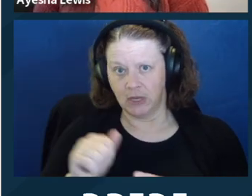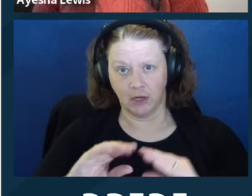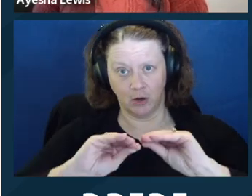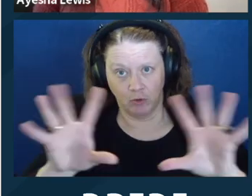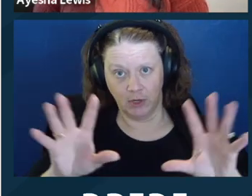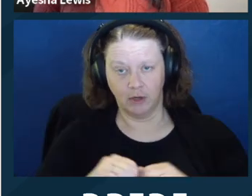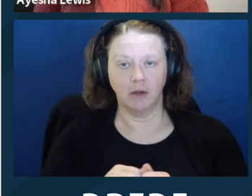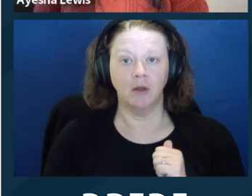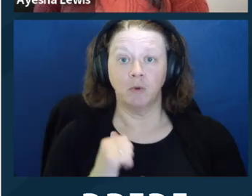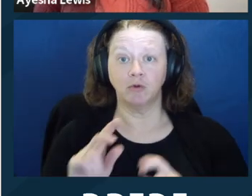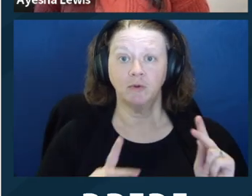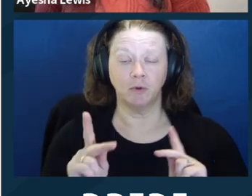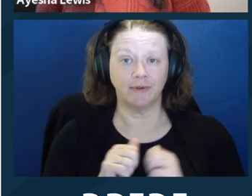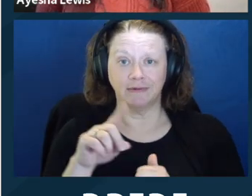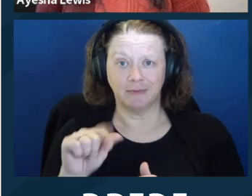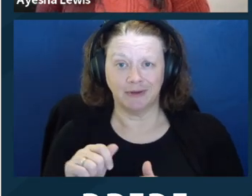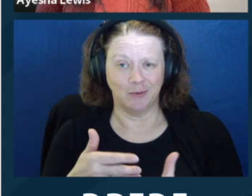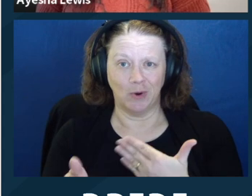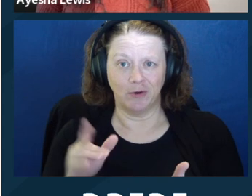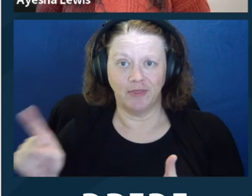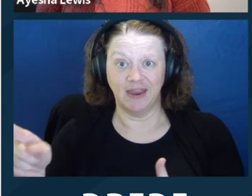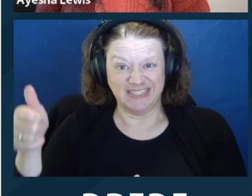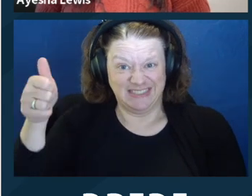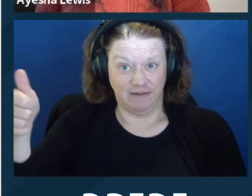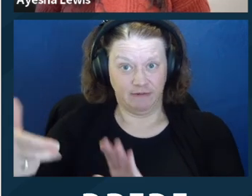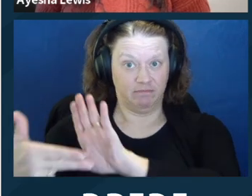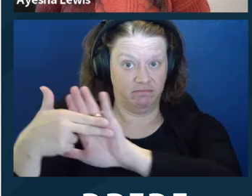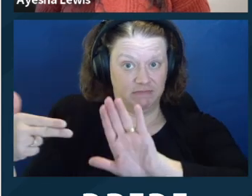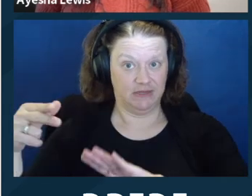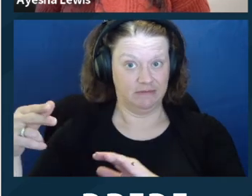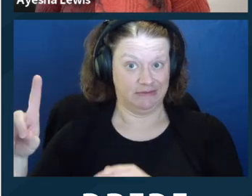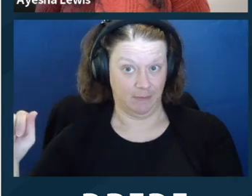part of their lives. It's not horrible or shameful. People aren't necessarily finding